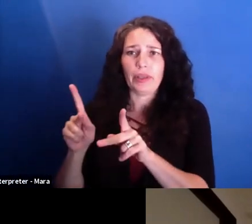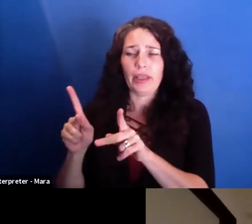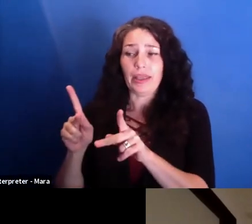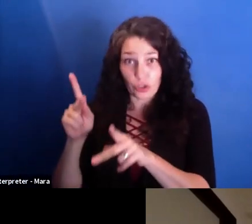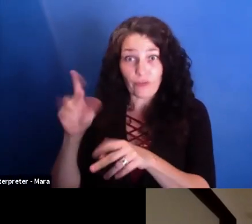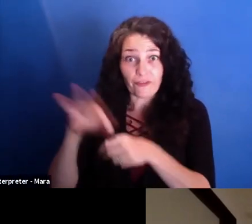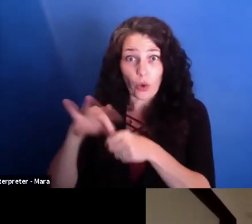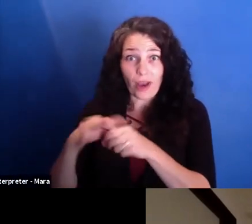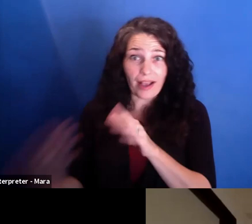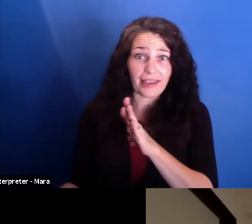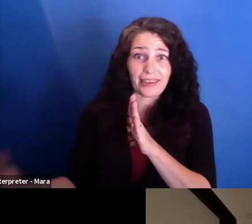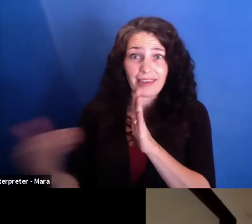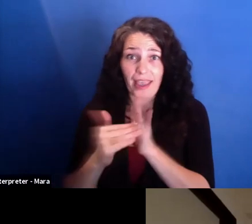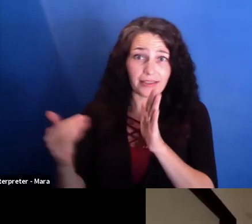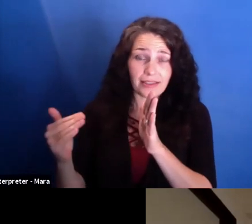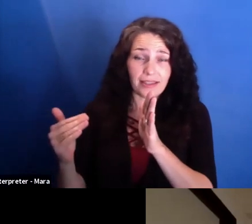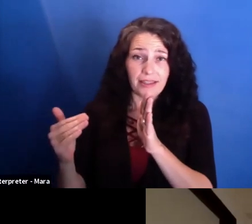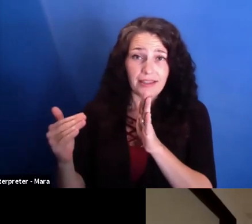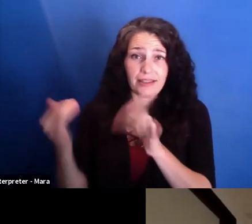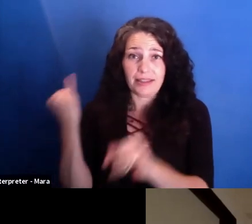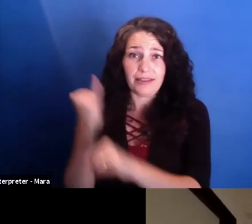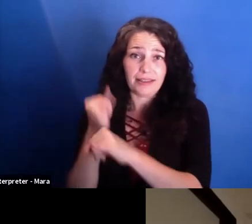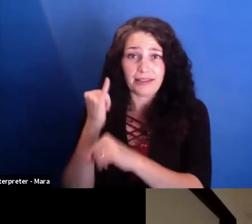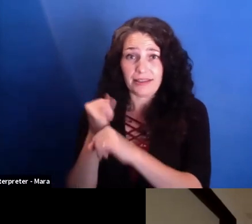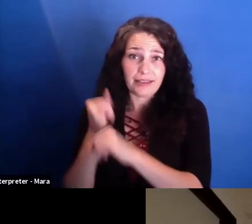I mean, we have to be very honest here that it's not--